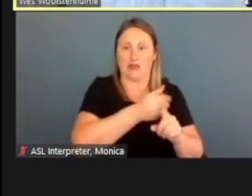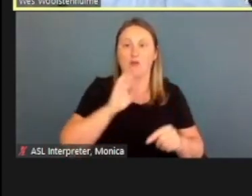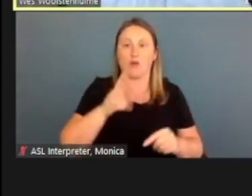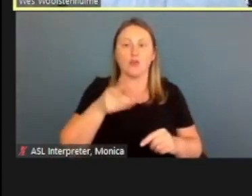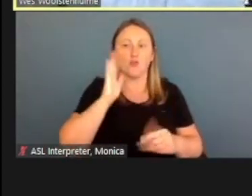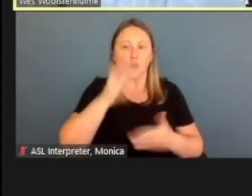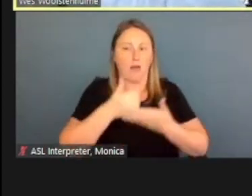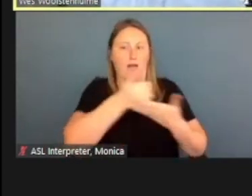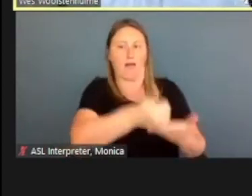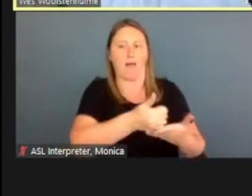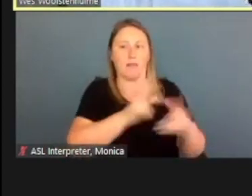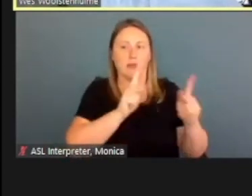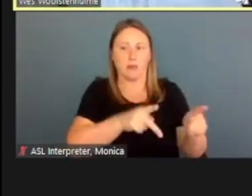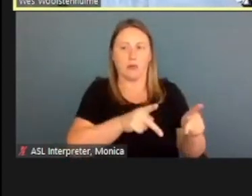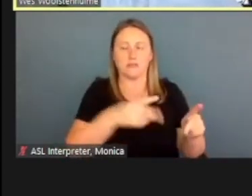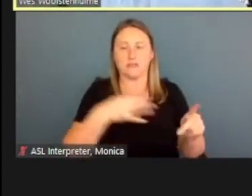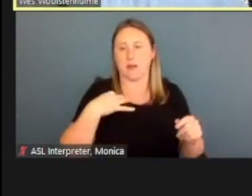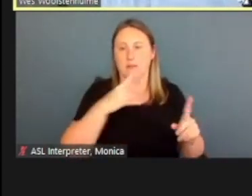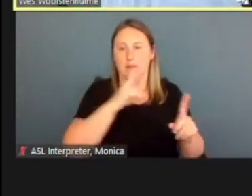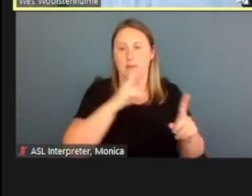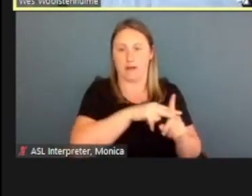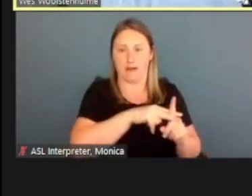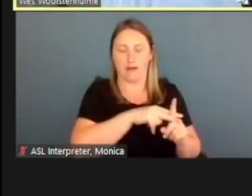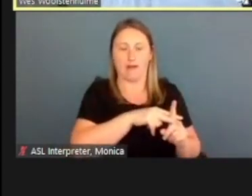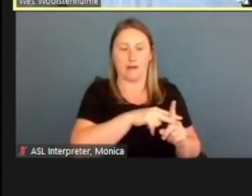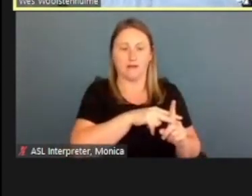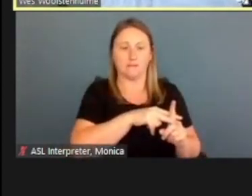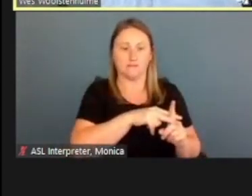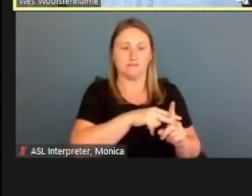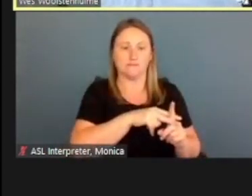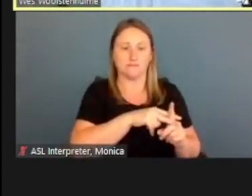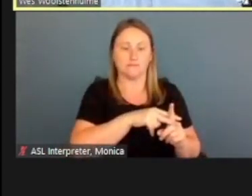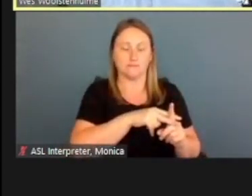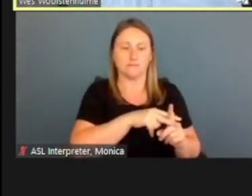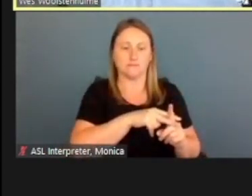in applying with that application process.